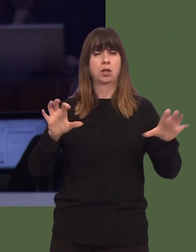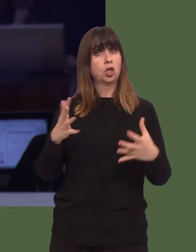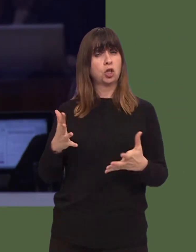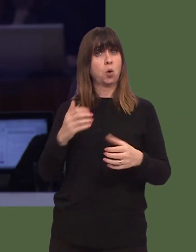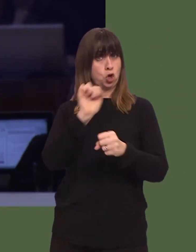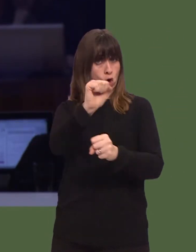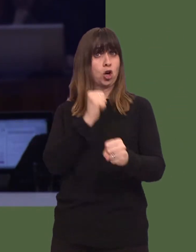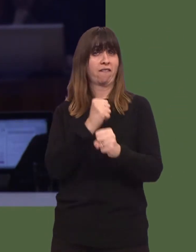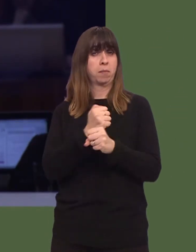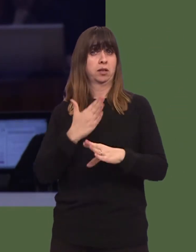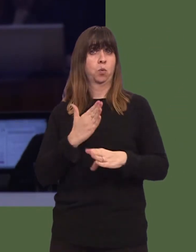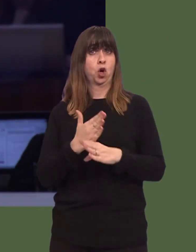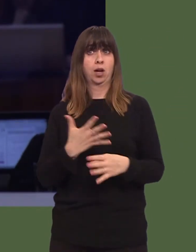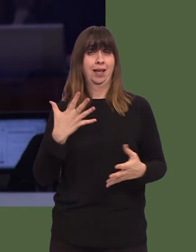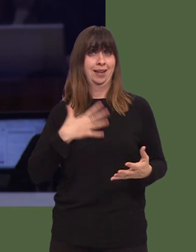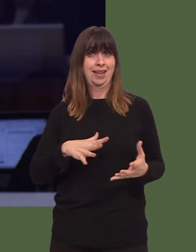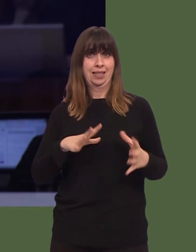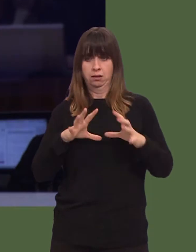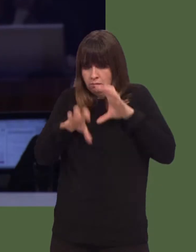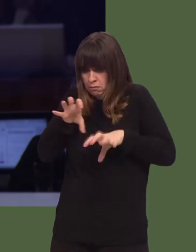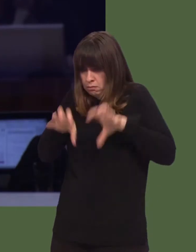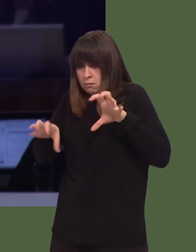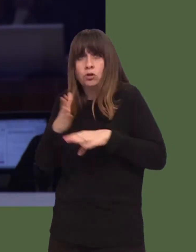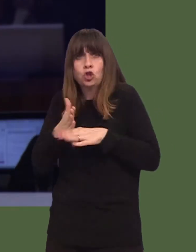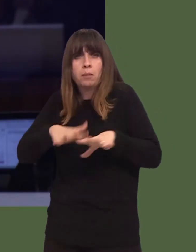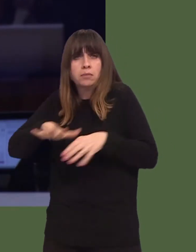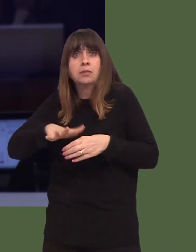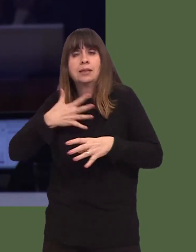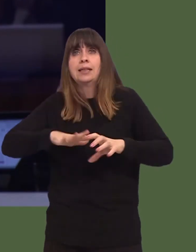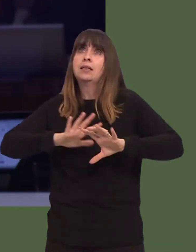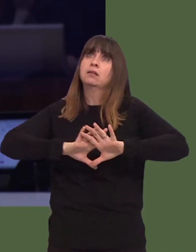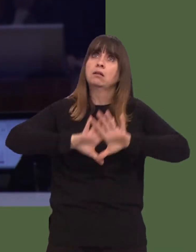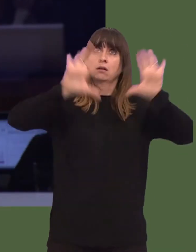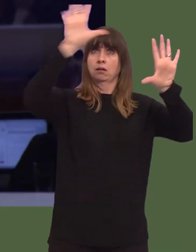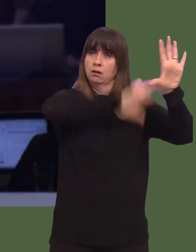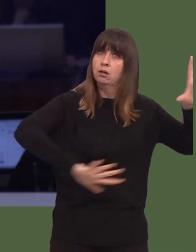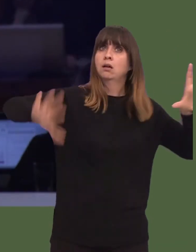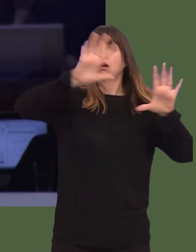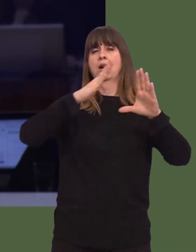We need to include specific new criteria that would lead to the distribution of Welsh Government